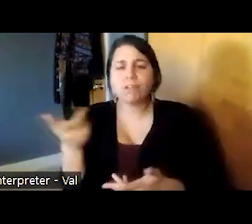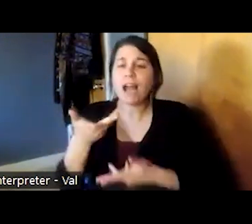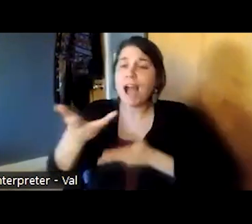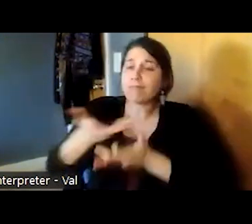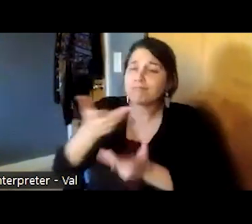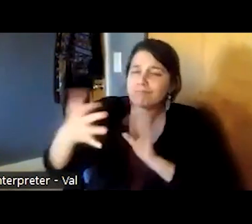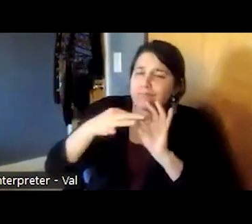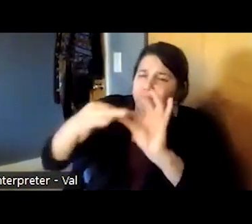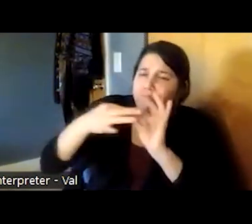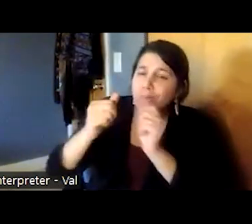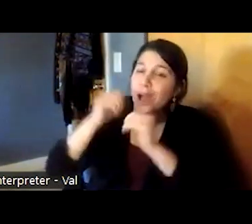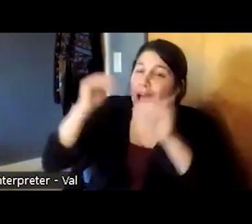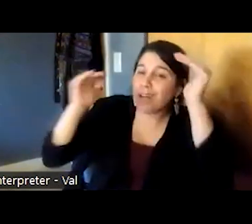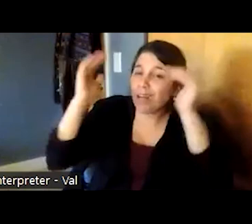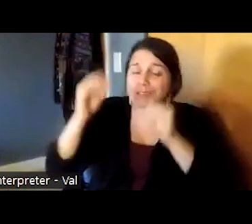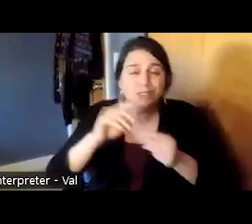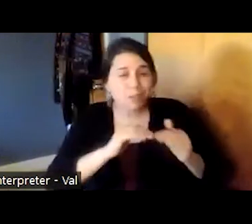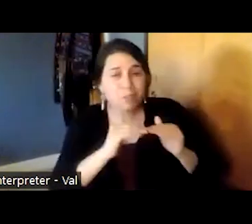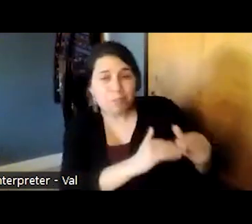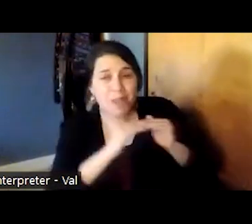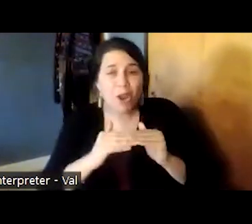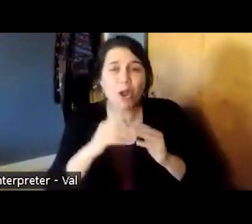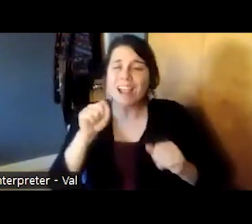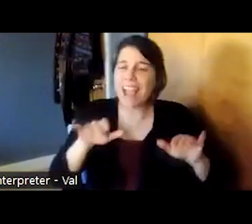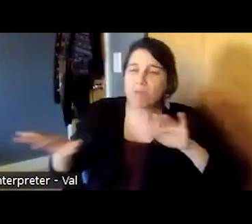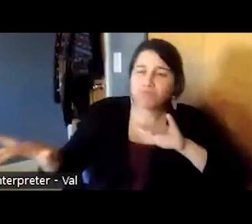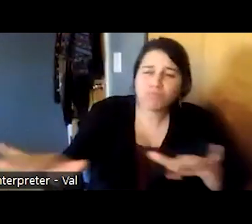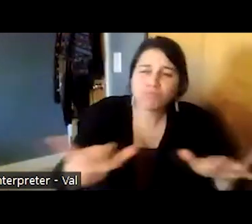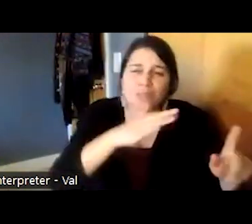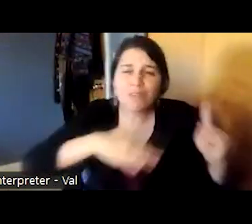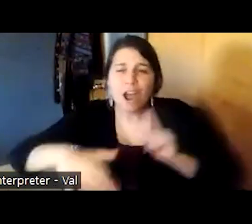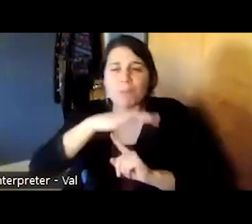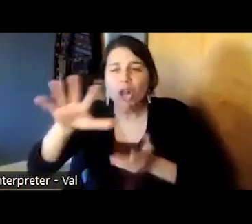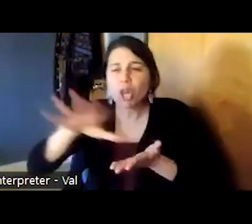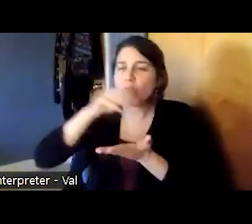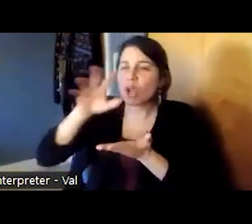peers and explore the environment and learn in young children we sometimes feel more comfortable